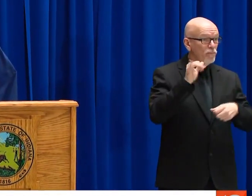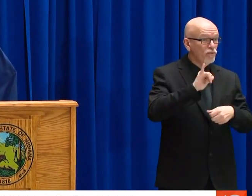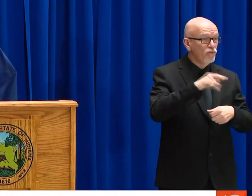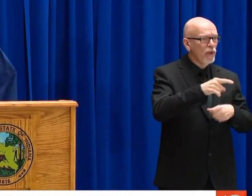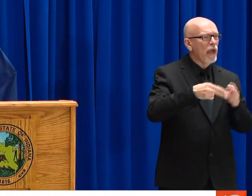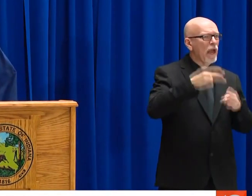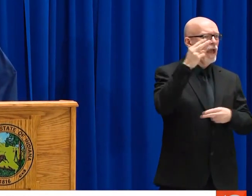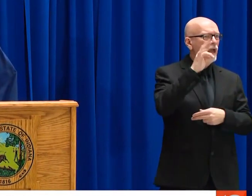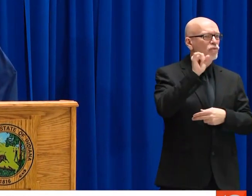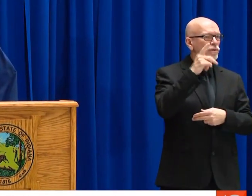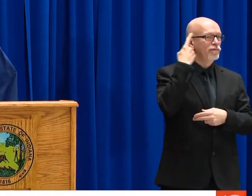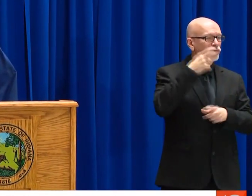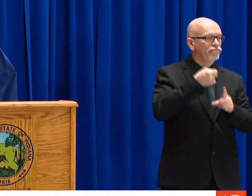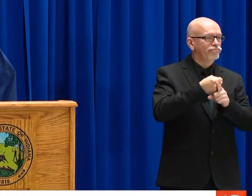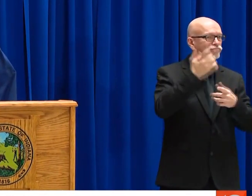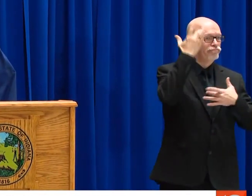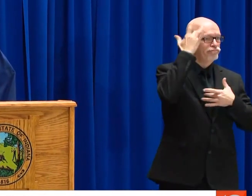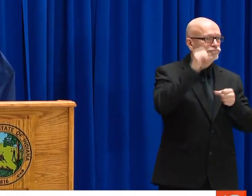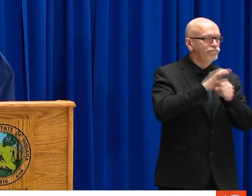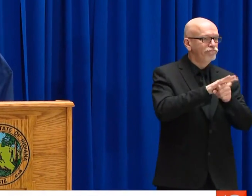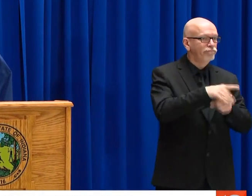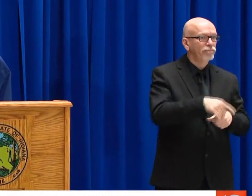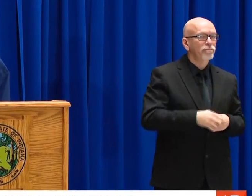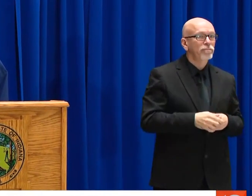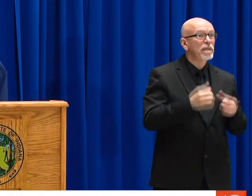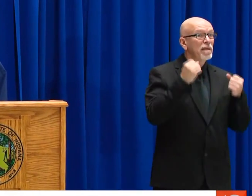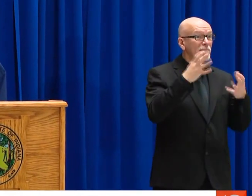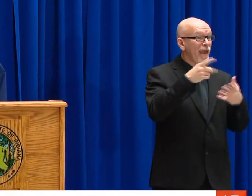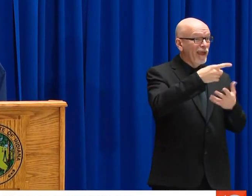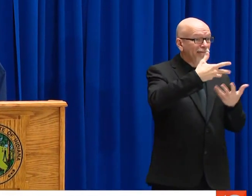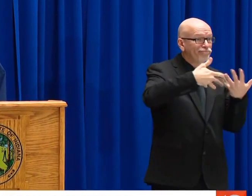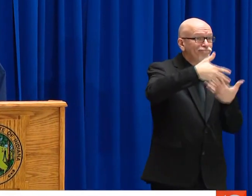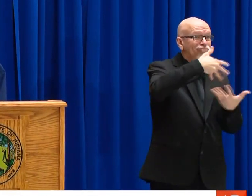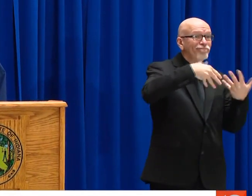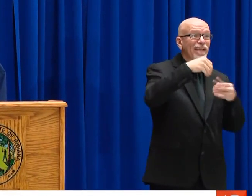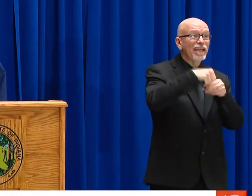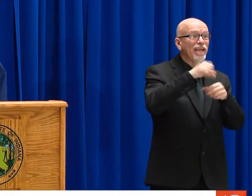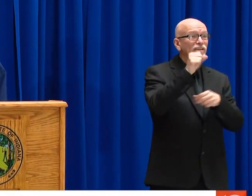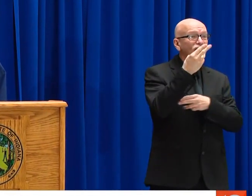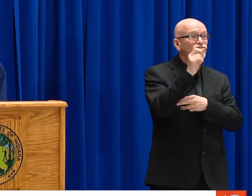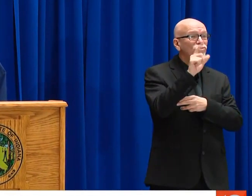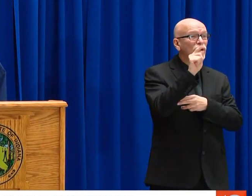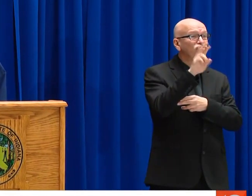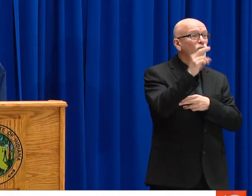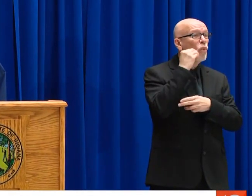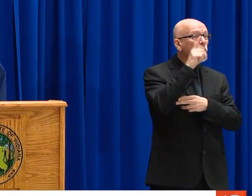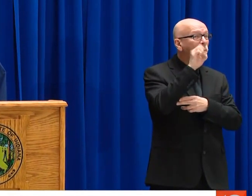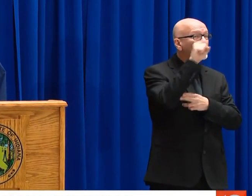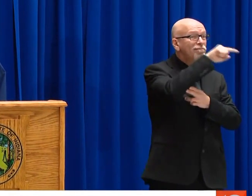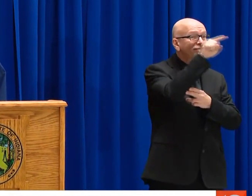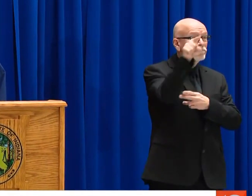PANDEMIC. THEY LACK A PLACE FOR QUARANTINE AND MANY HAVE OTHER MEDICAL CONDITIONS, THEY ARE AT HIGHER RISK IF THEY GET THE DISEASE.